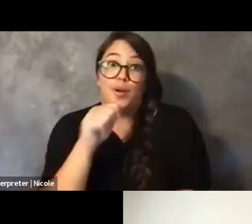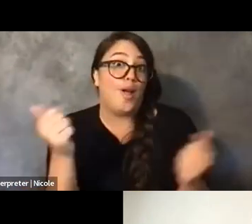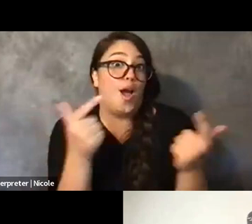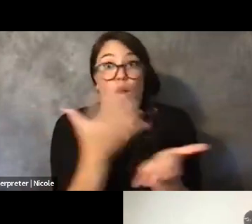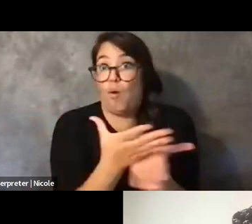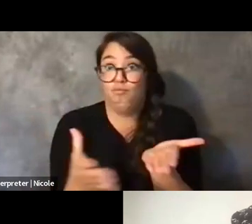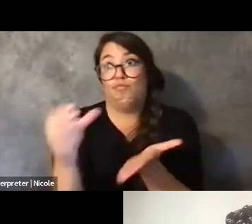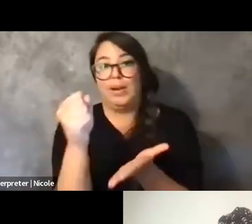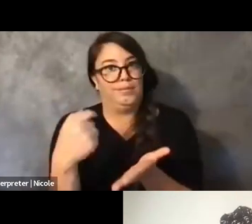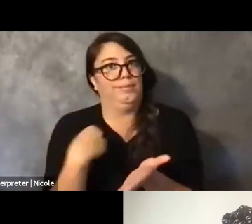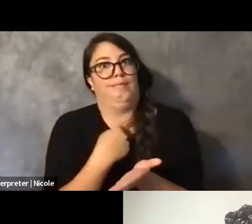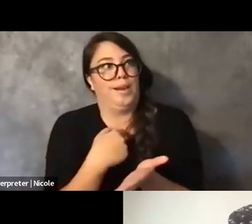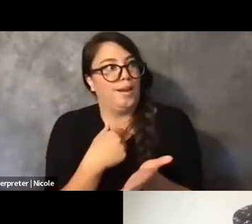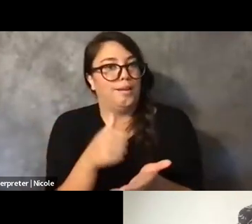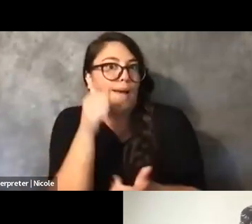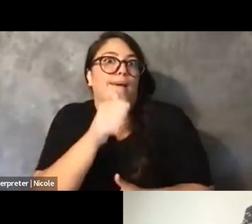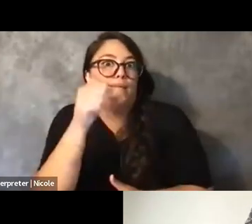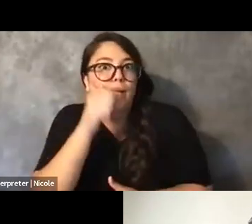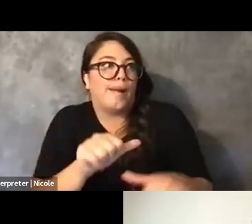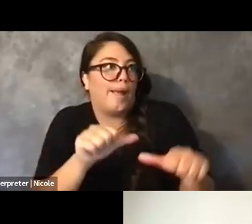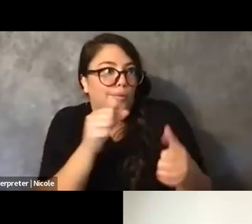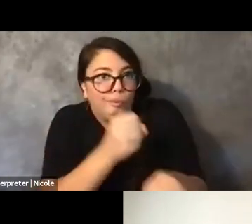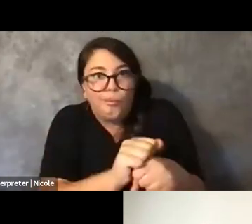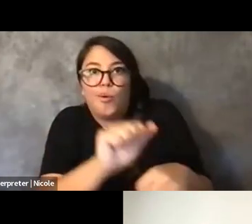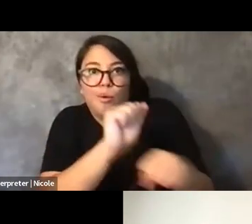So like, that's a dynamic that also has to be named as well.